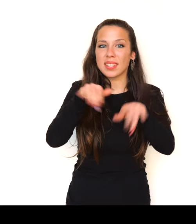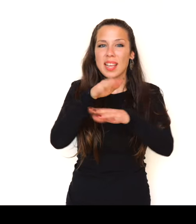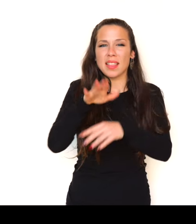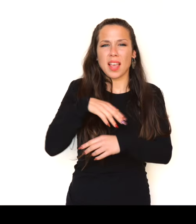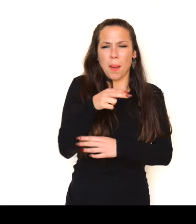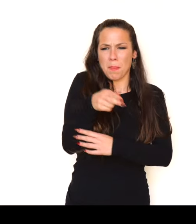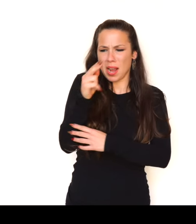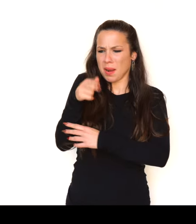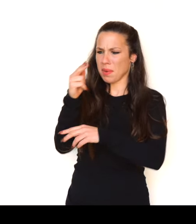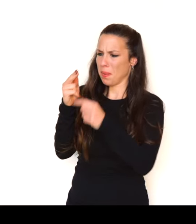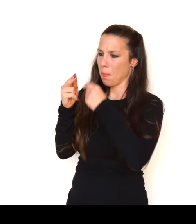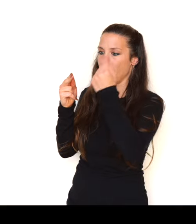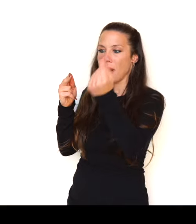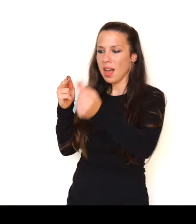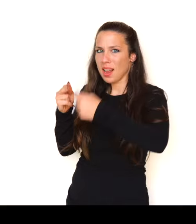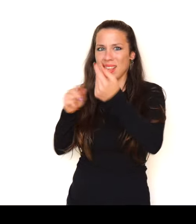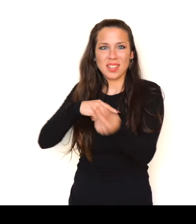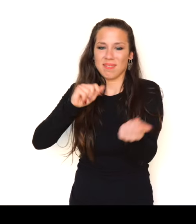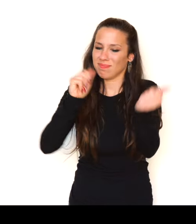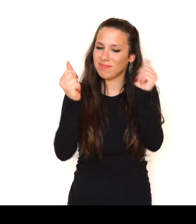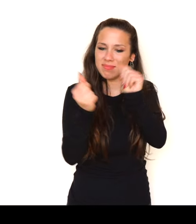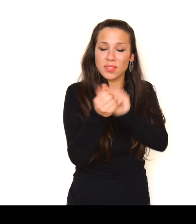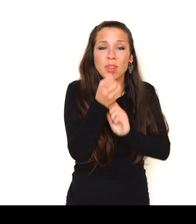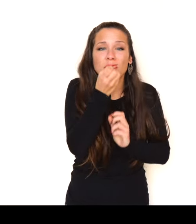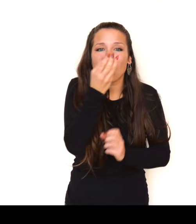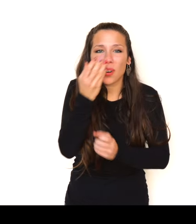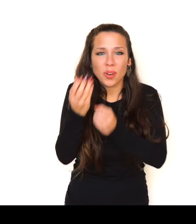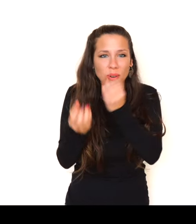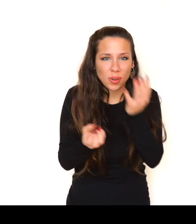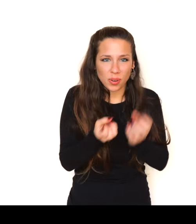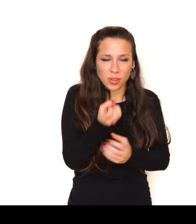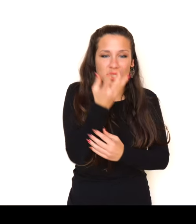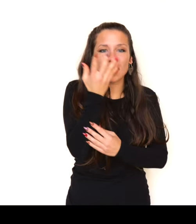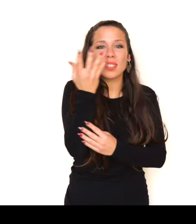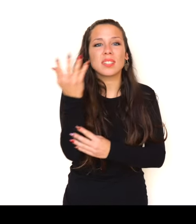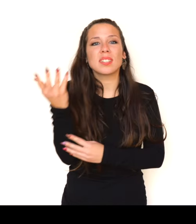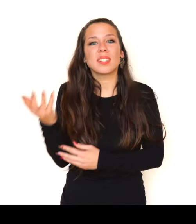Flowers I would make from all bullets